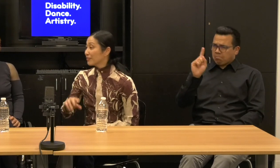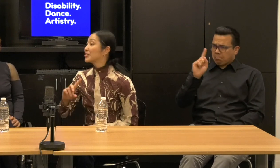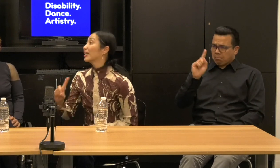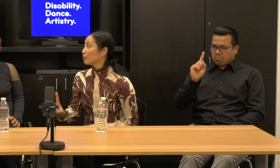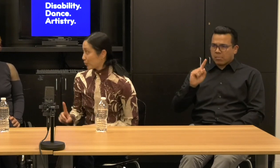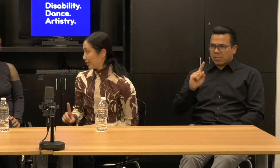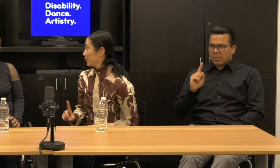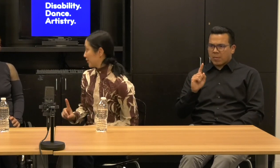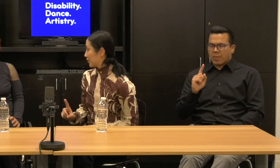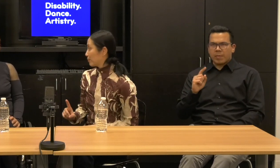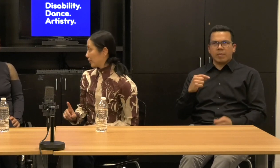Not even celebrating your disability.